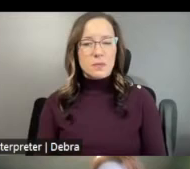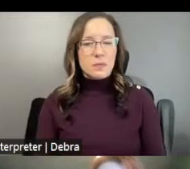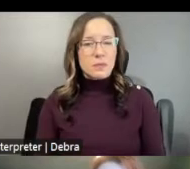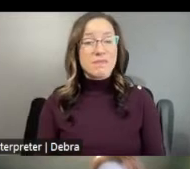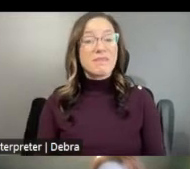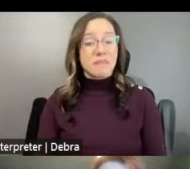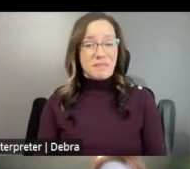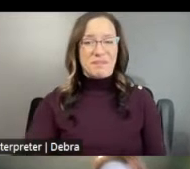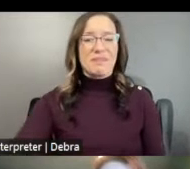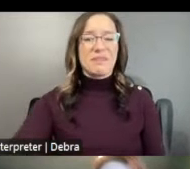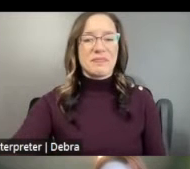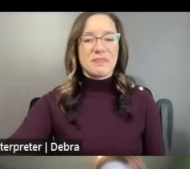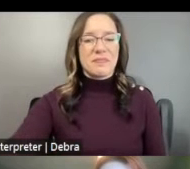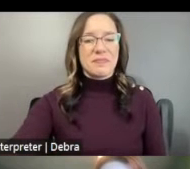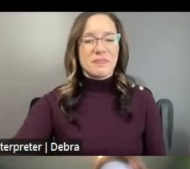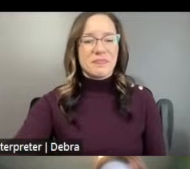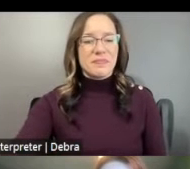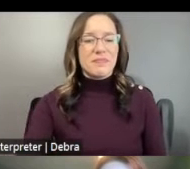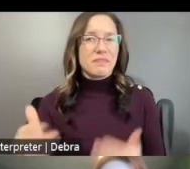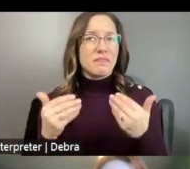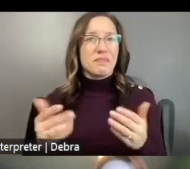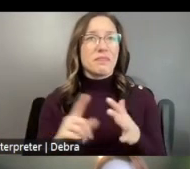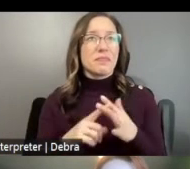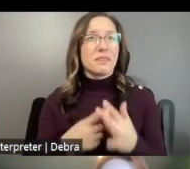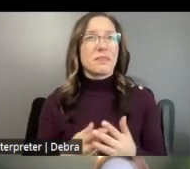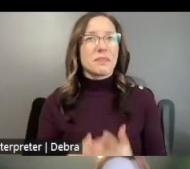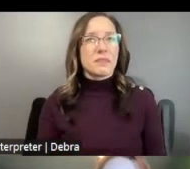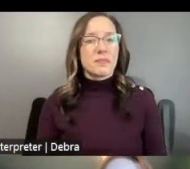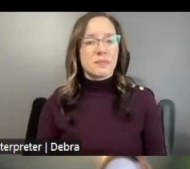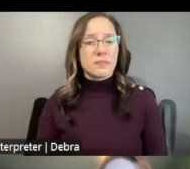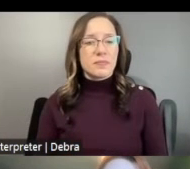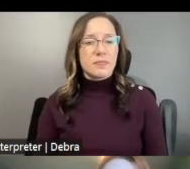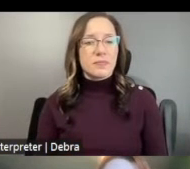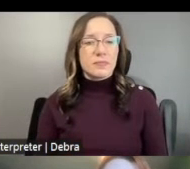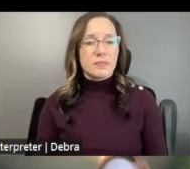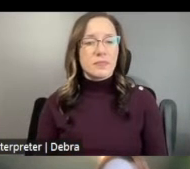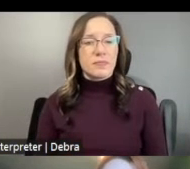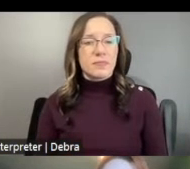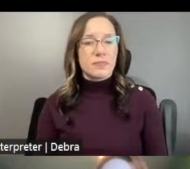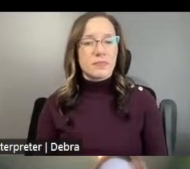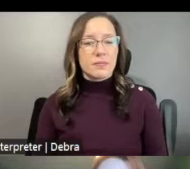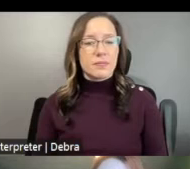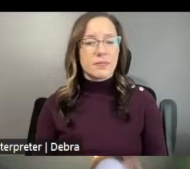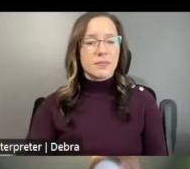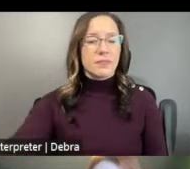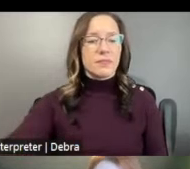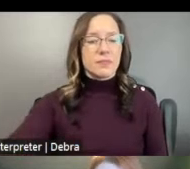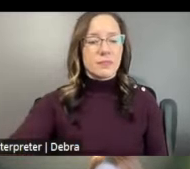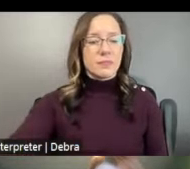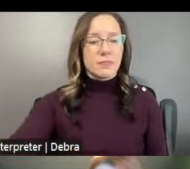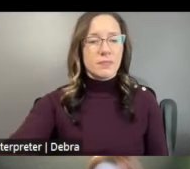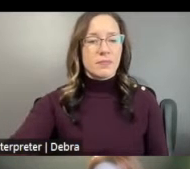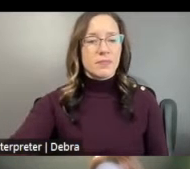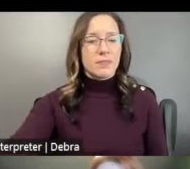LET'S GET STARTED THE NATIONAL ENDOWMENT FOR THE ARTS IS AN INDEPENDENT FEDERAL AGENCY